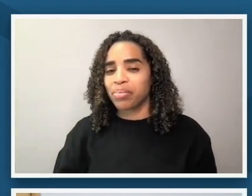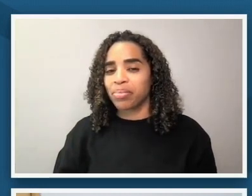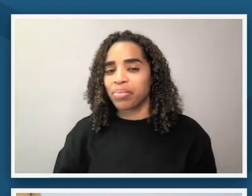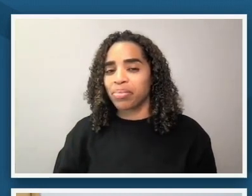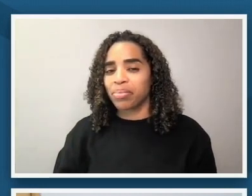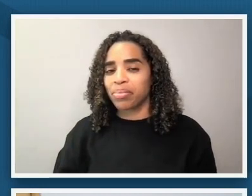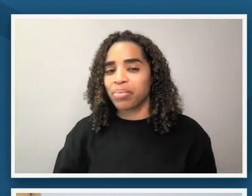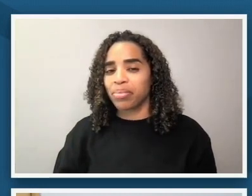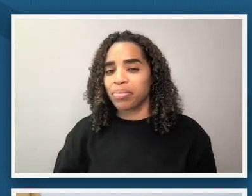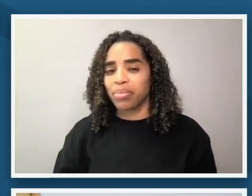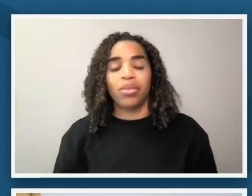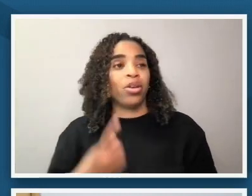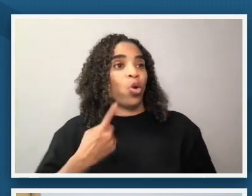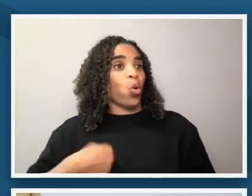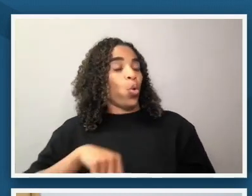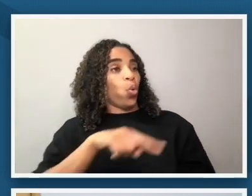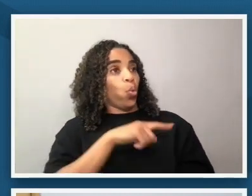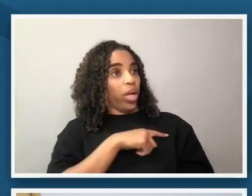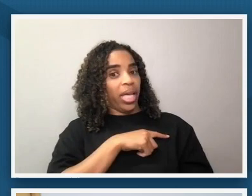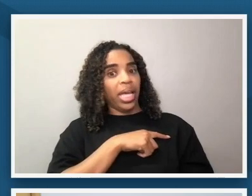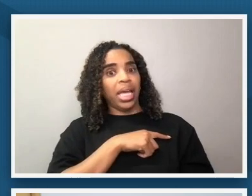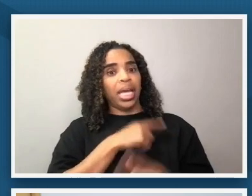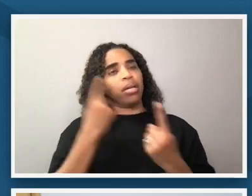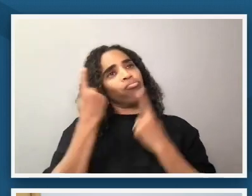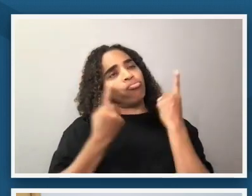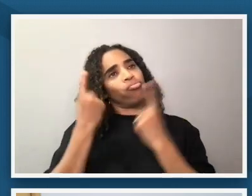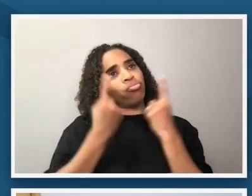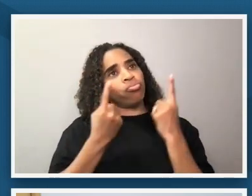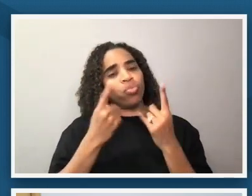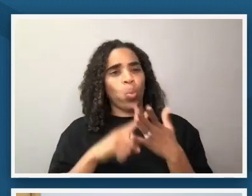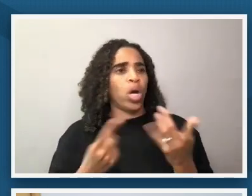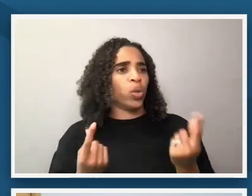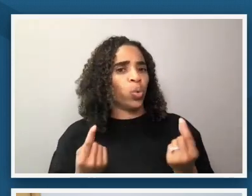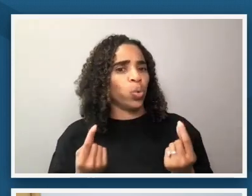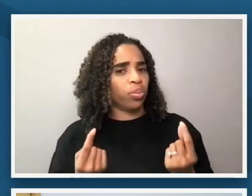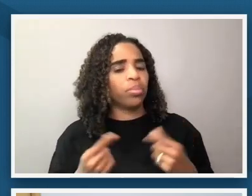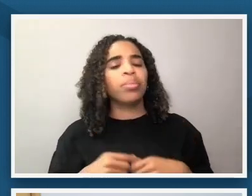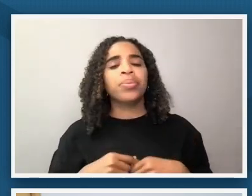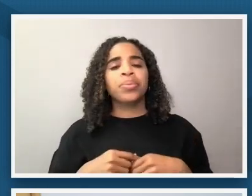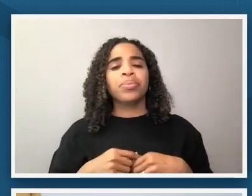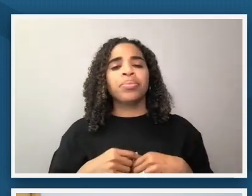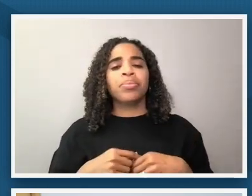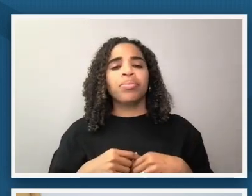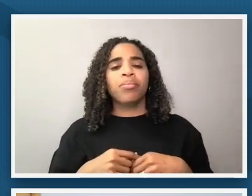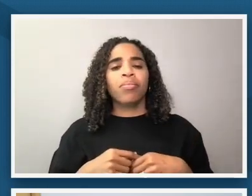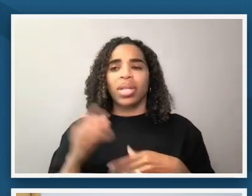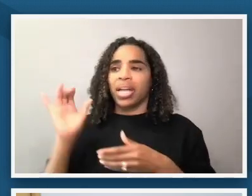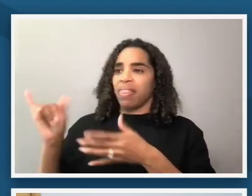narrative and so the question is what will we do so we wanted to leave you with this